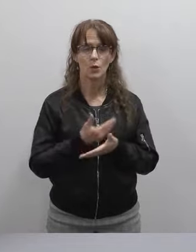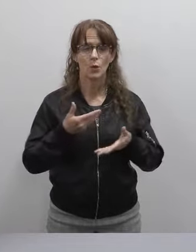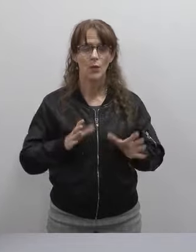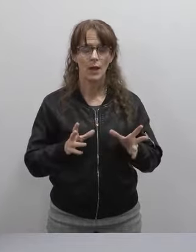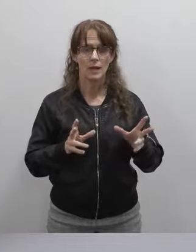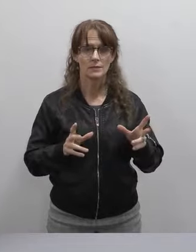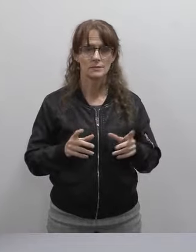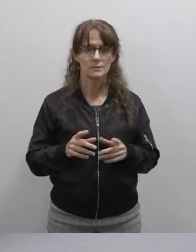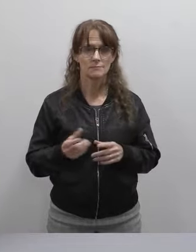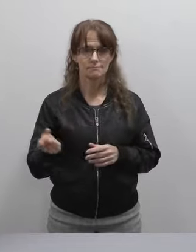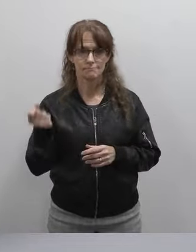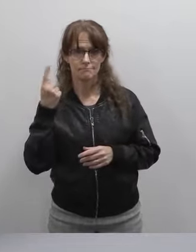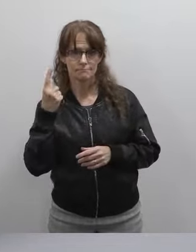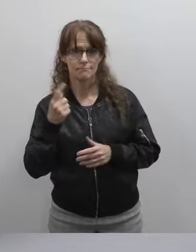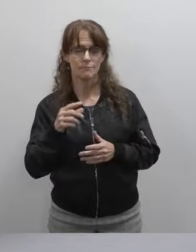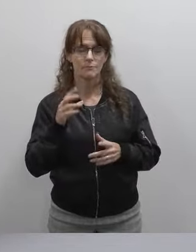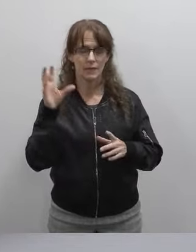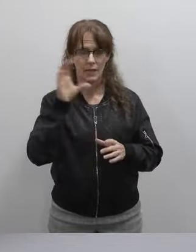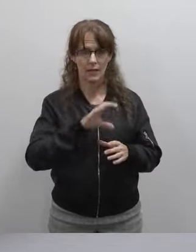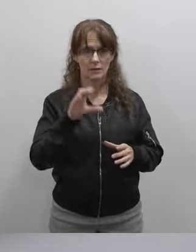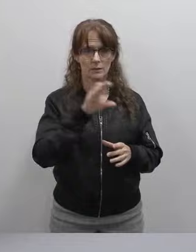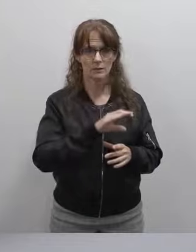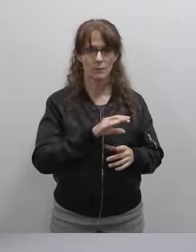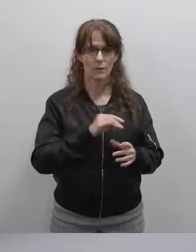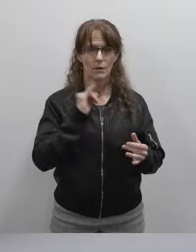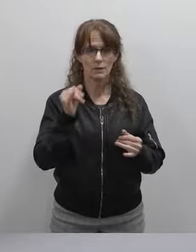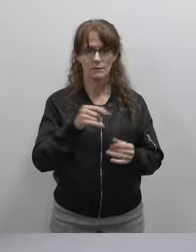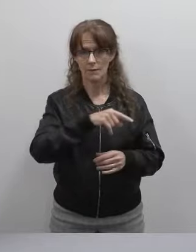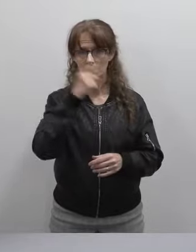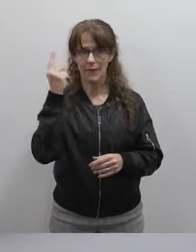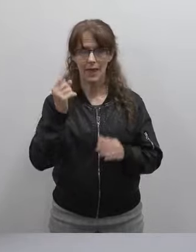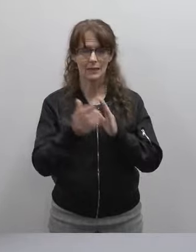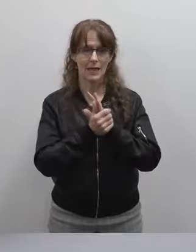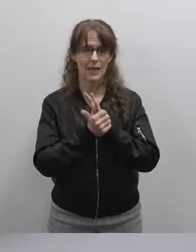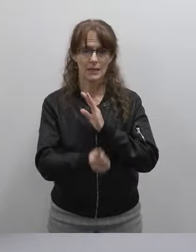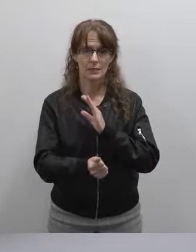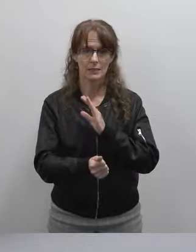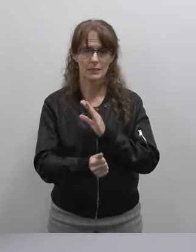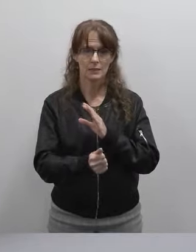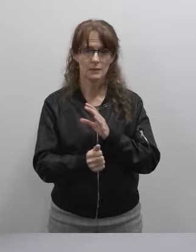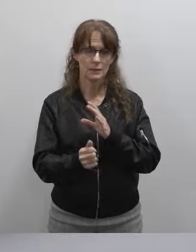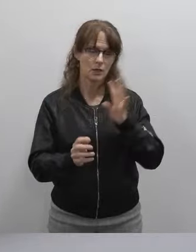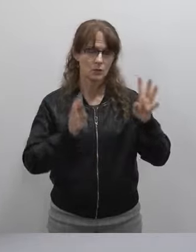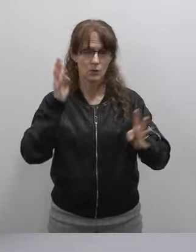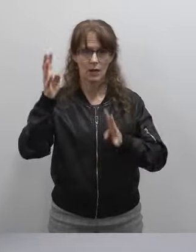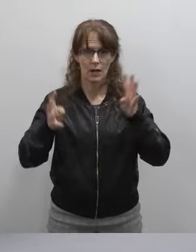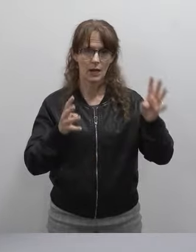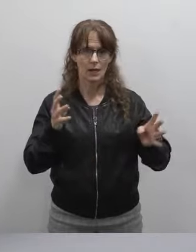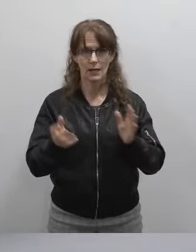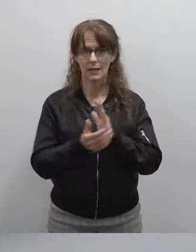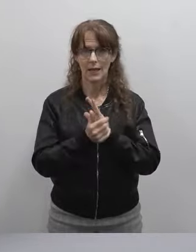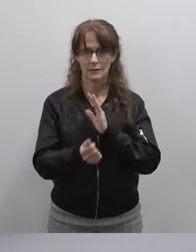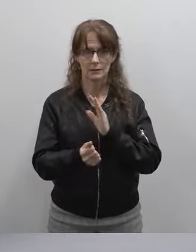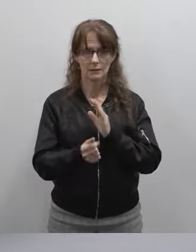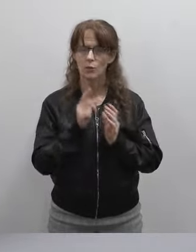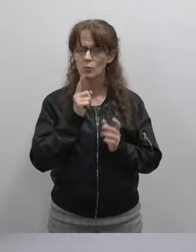to explore ideas at center black excellence. And so cultivating excellence Saturday's theme was really well thought out.